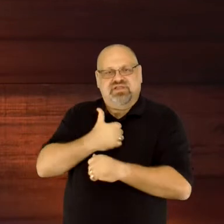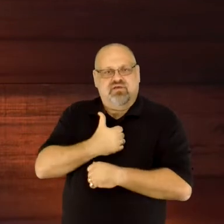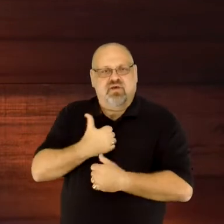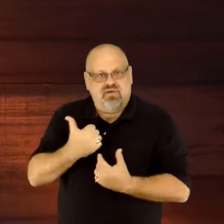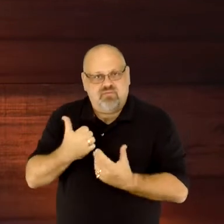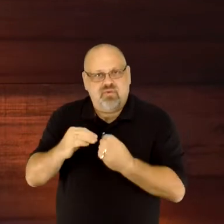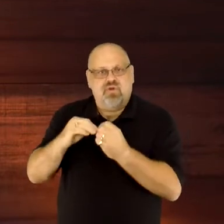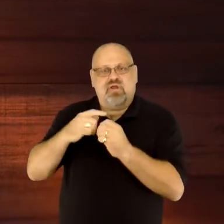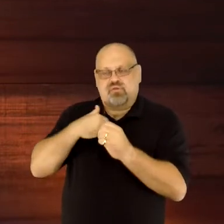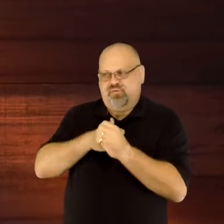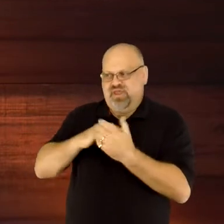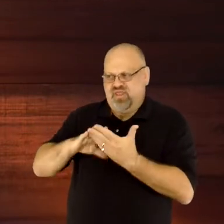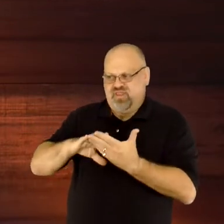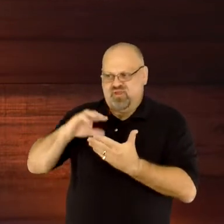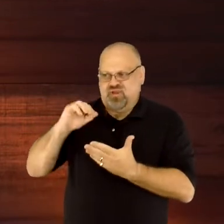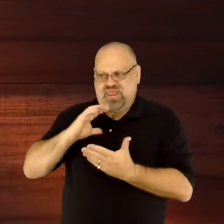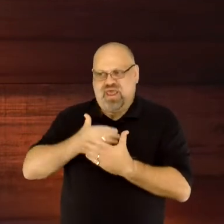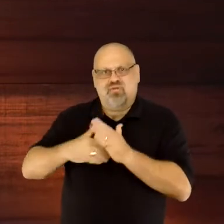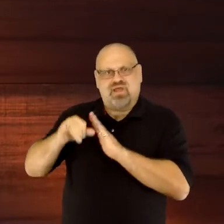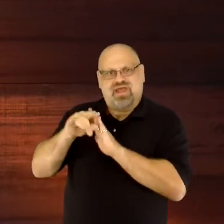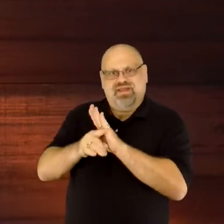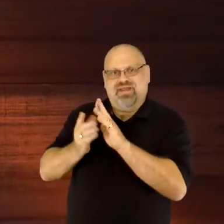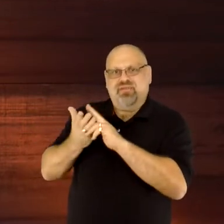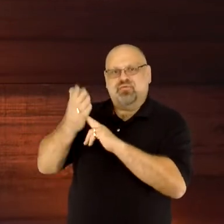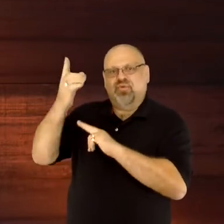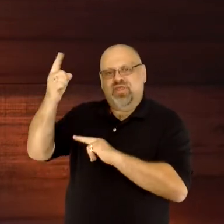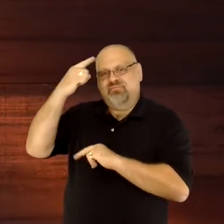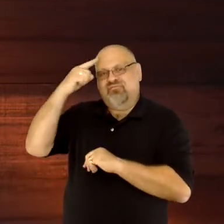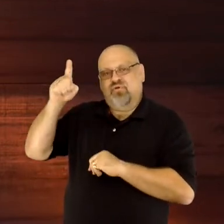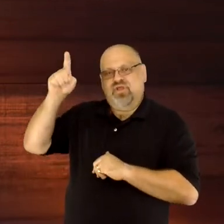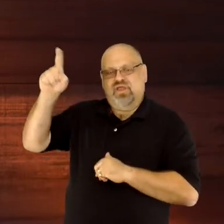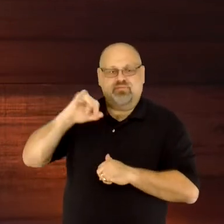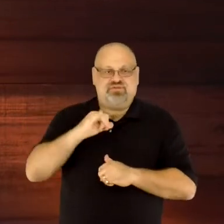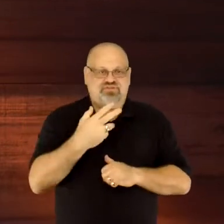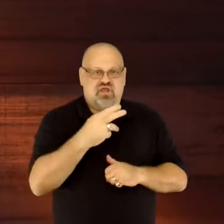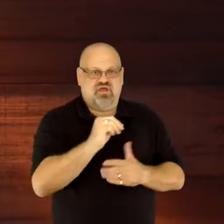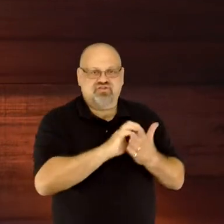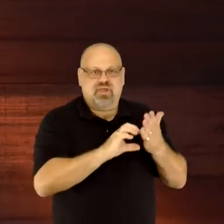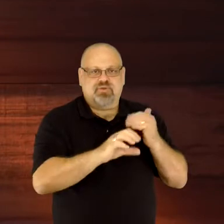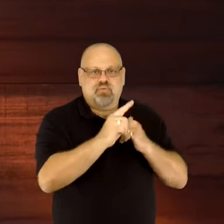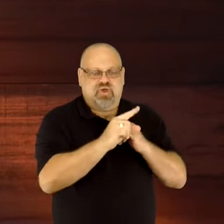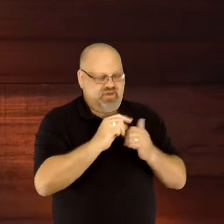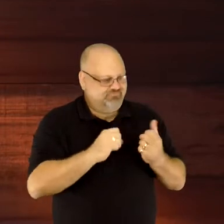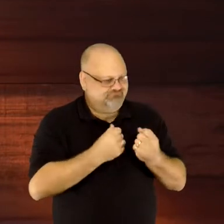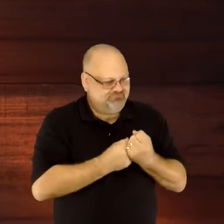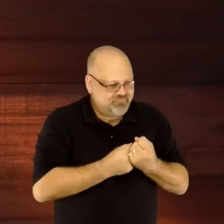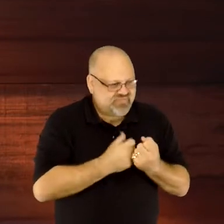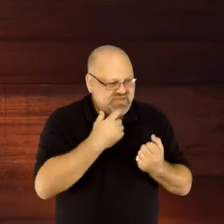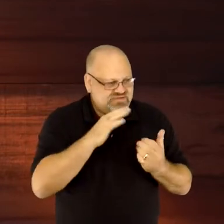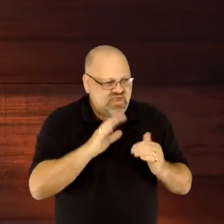John chapter 1 affirms that Jesus was present at creation. And, through Him all things were created